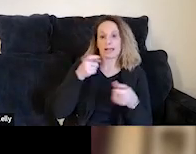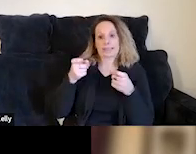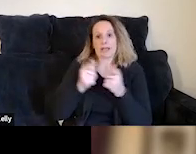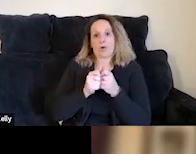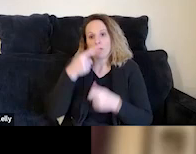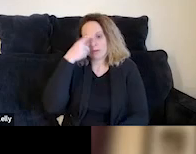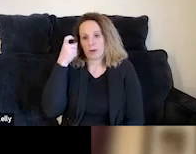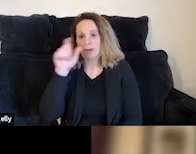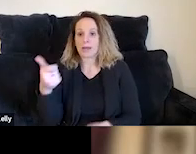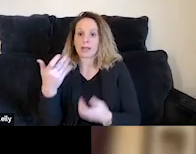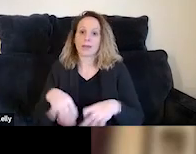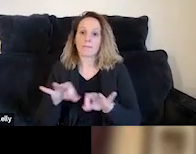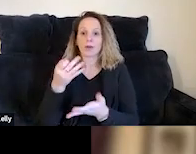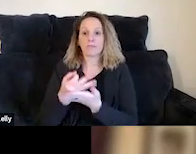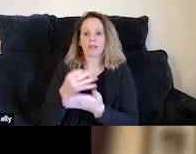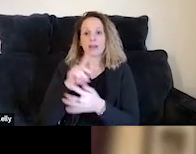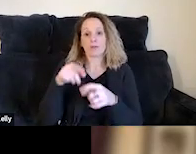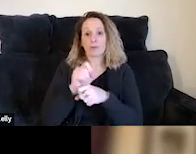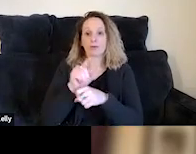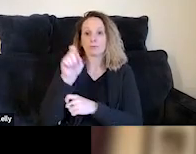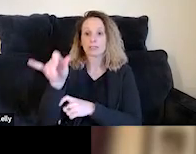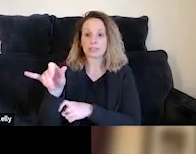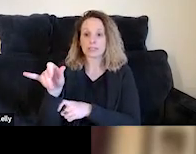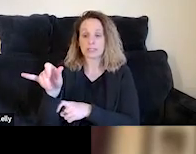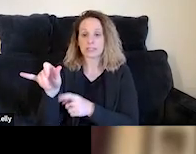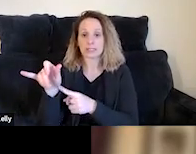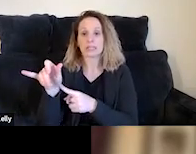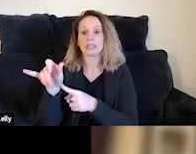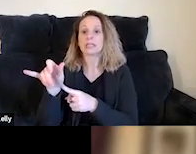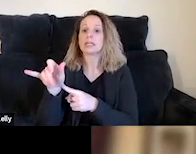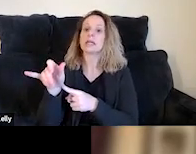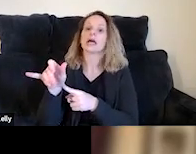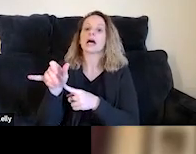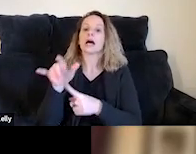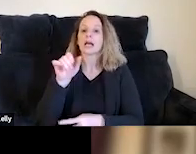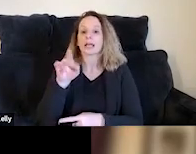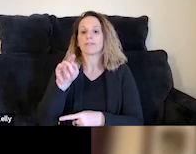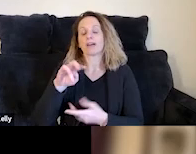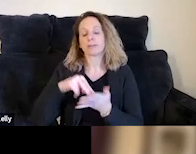Another important fact to be aware of when working with TAY is that confinement leads to more recidivism